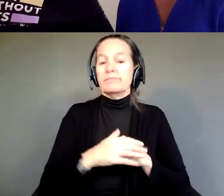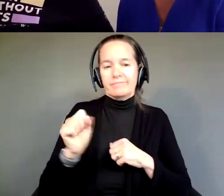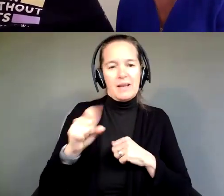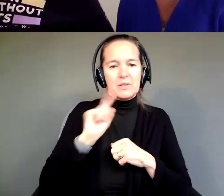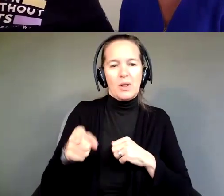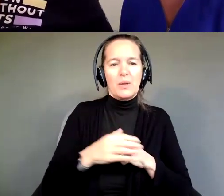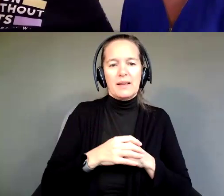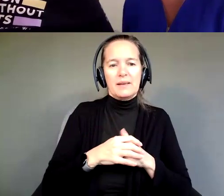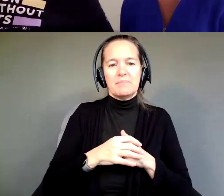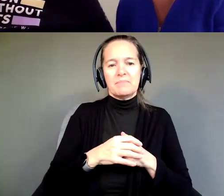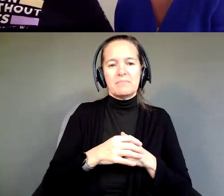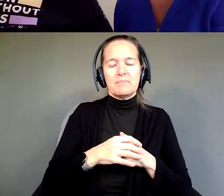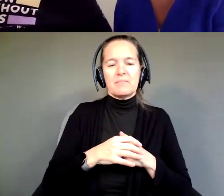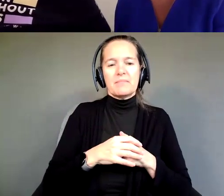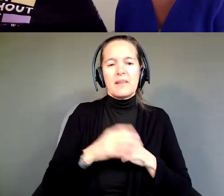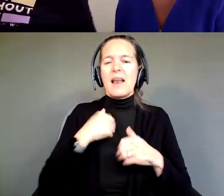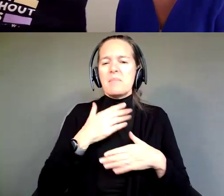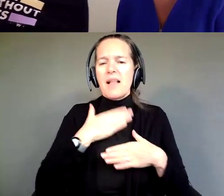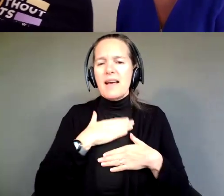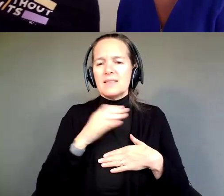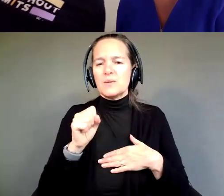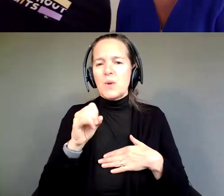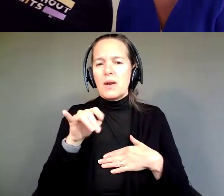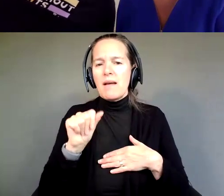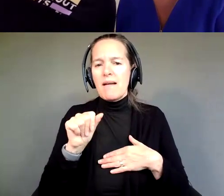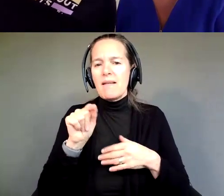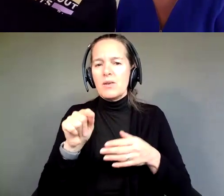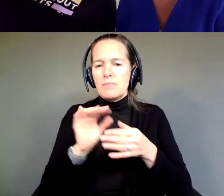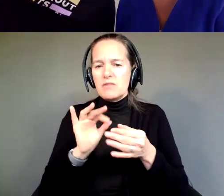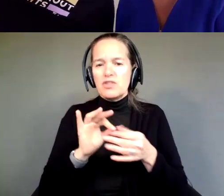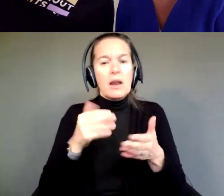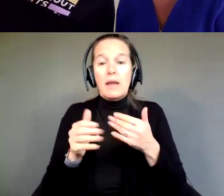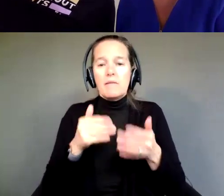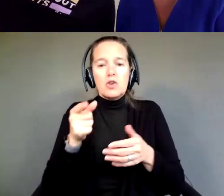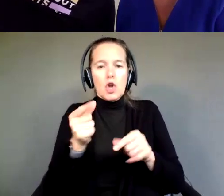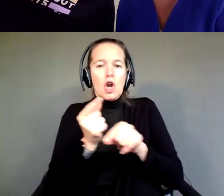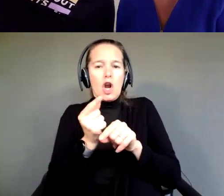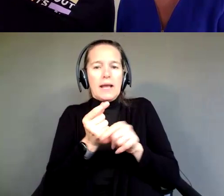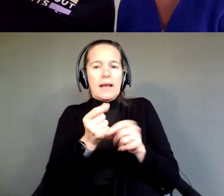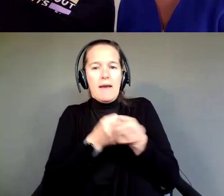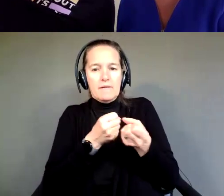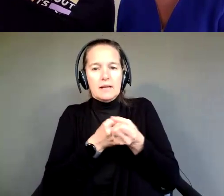And I'm so glad, Sonia, that you mentioned, although you are Guardian Advocacy set up,